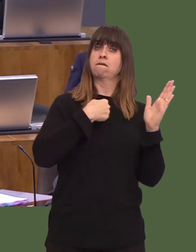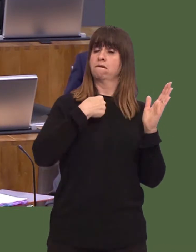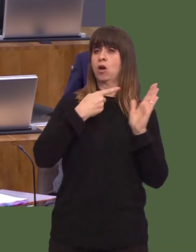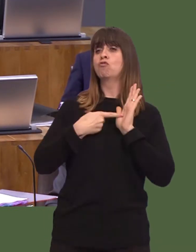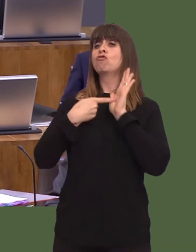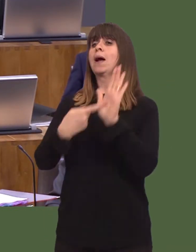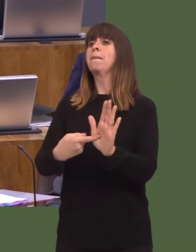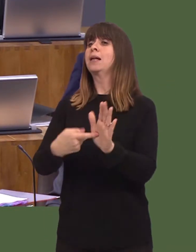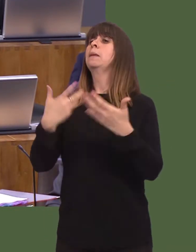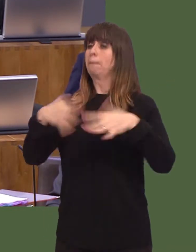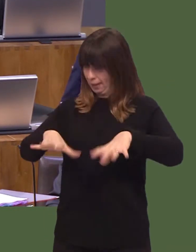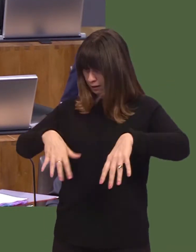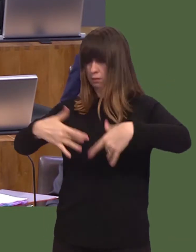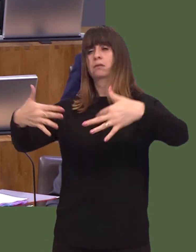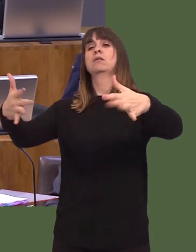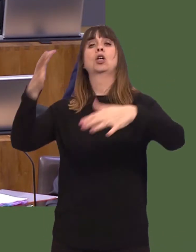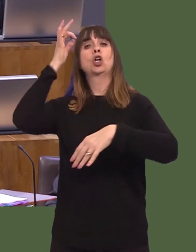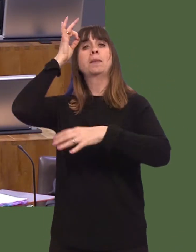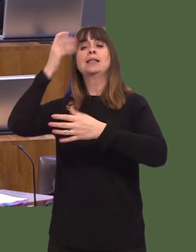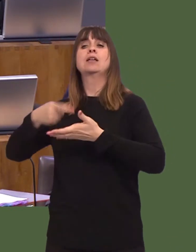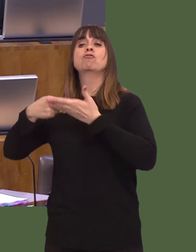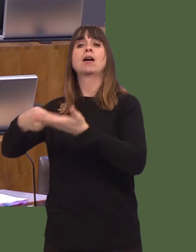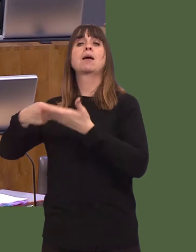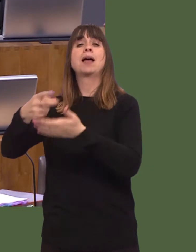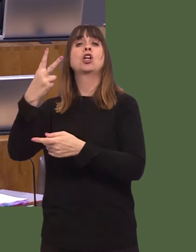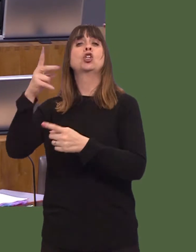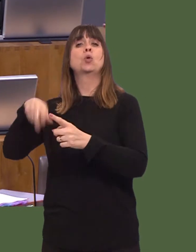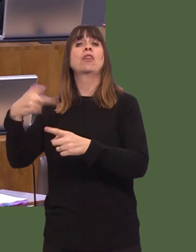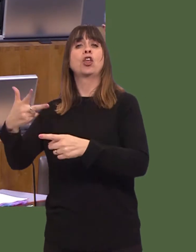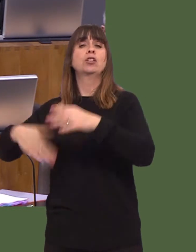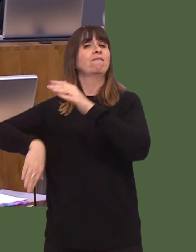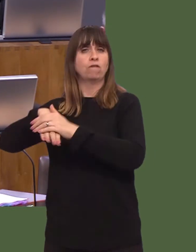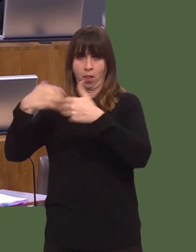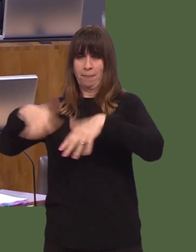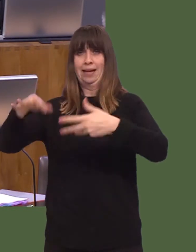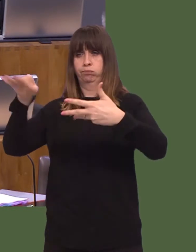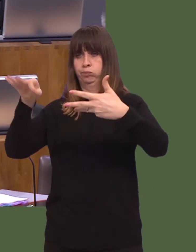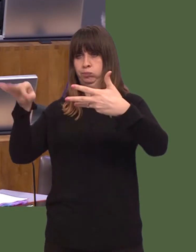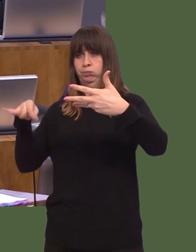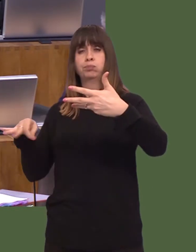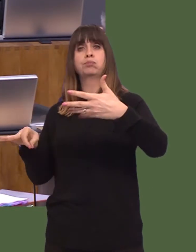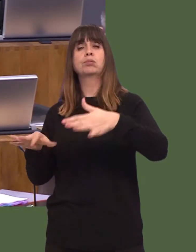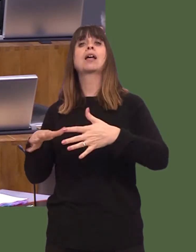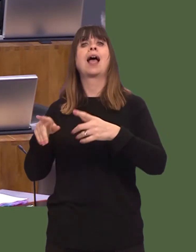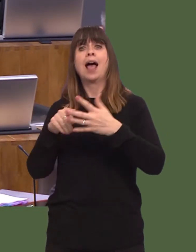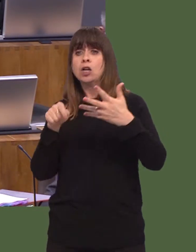and that two thirds of the recommendations were fully actioned, with ongoing work to address those recommendations not yet complete.